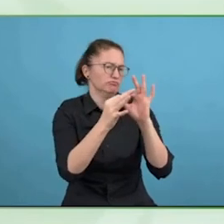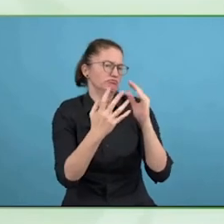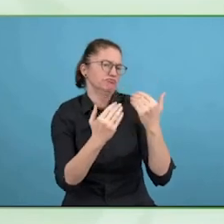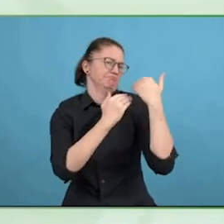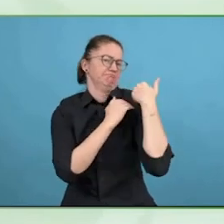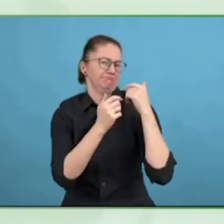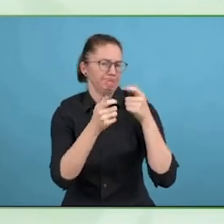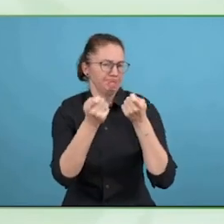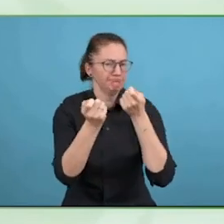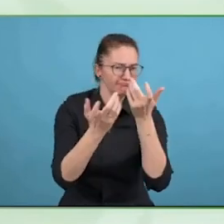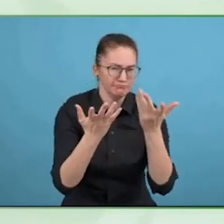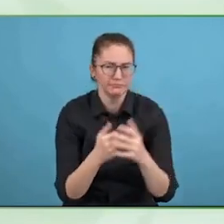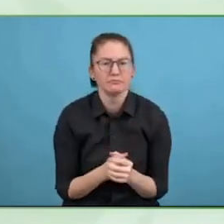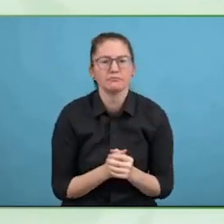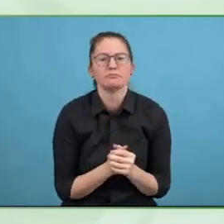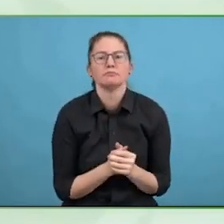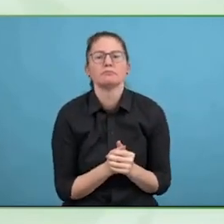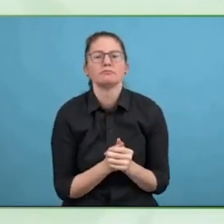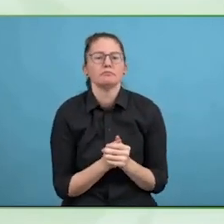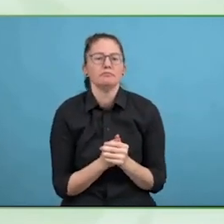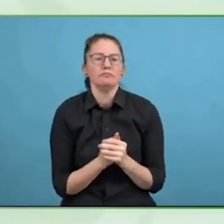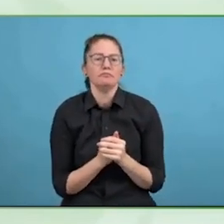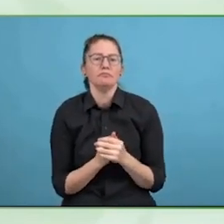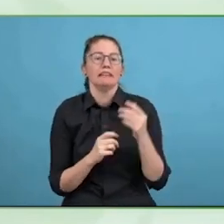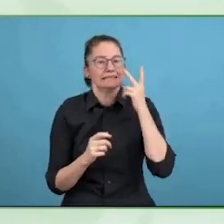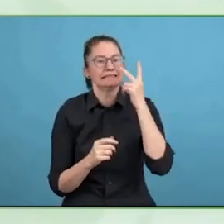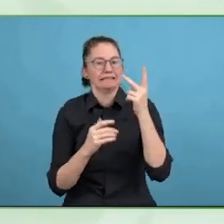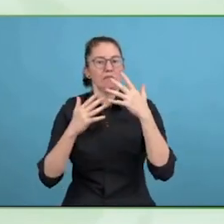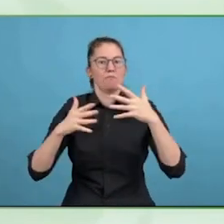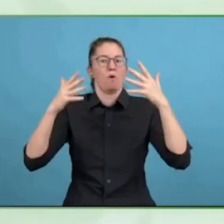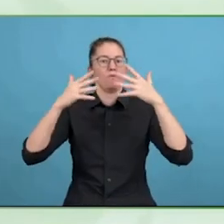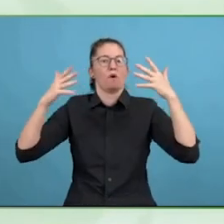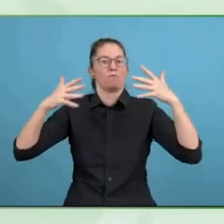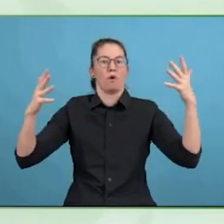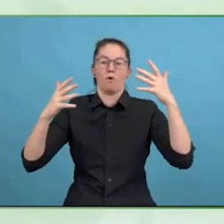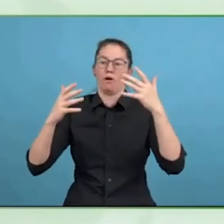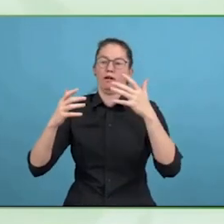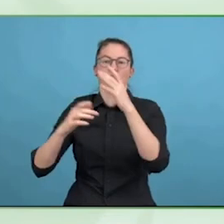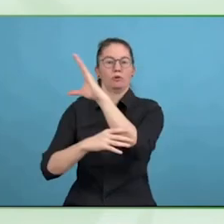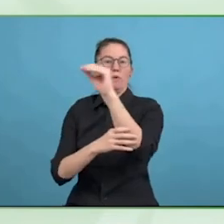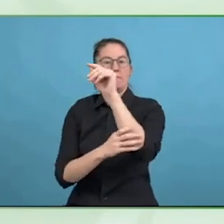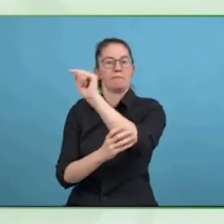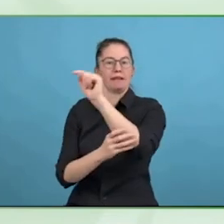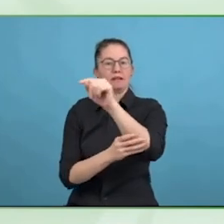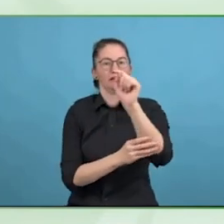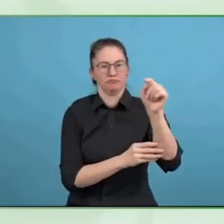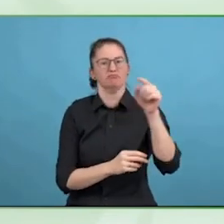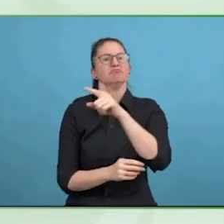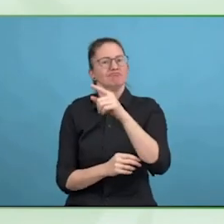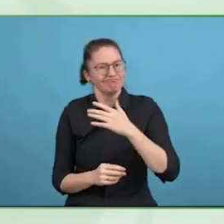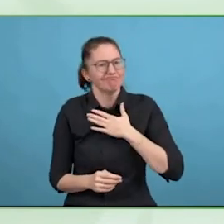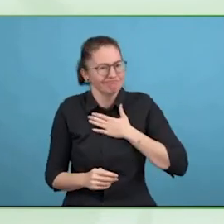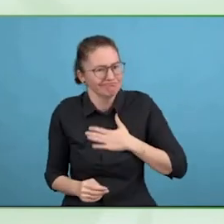So we have got 47 questions in the four domains and we are confident